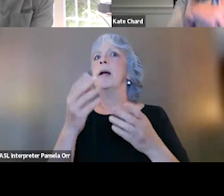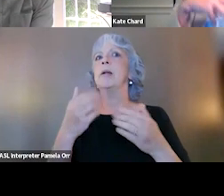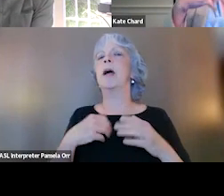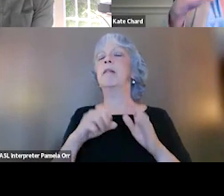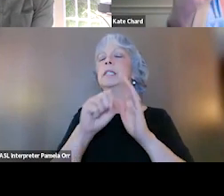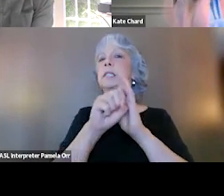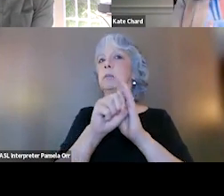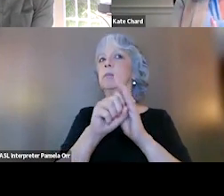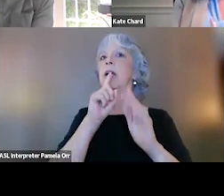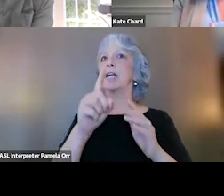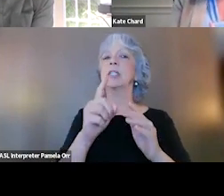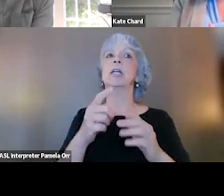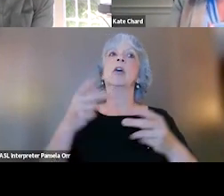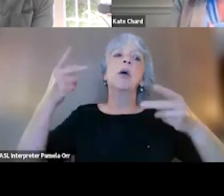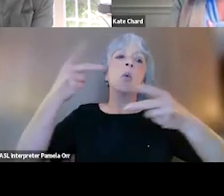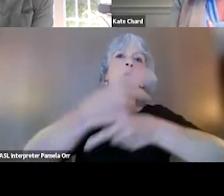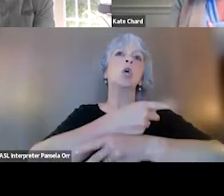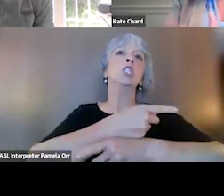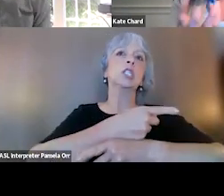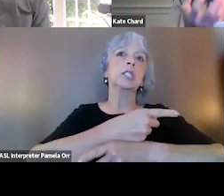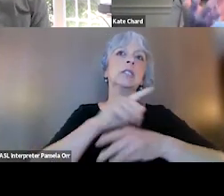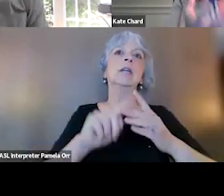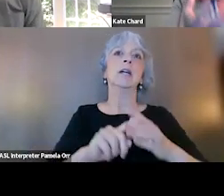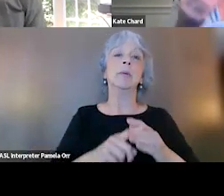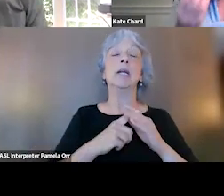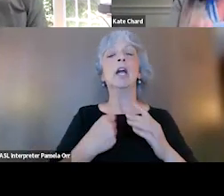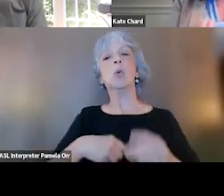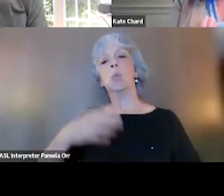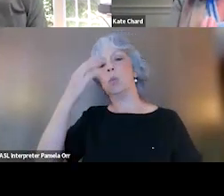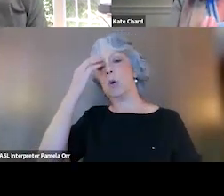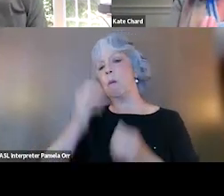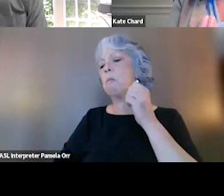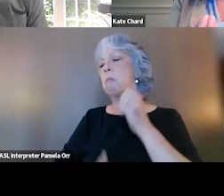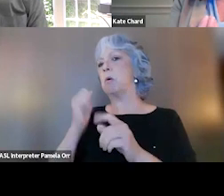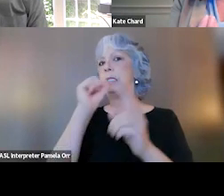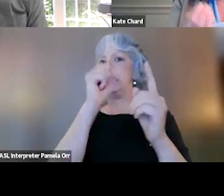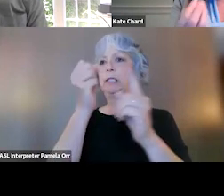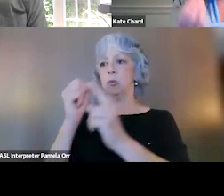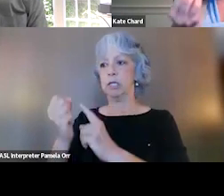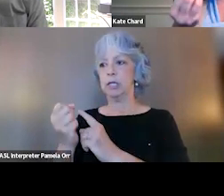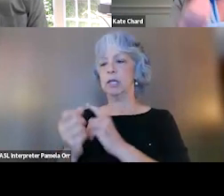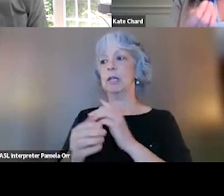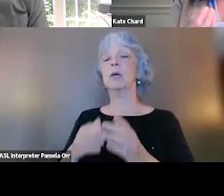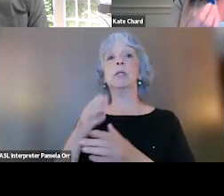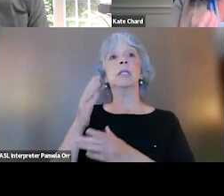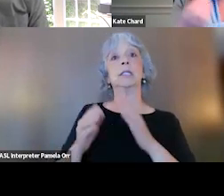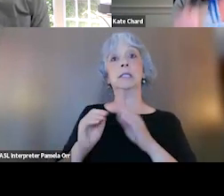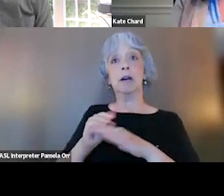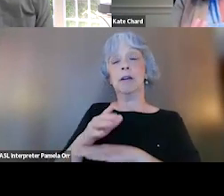that actually may worsen initially. And we know that in most cases that the side effects of the medication often cause